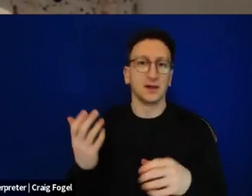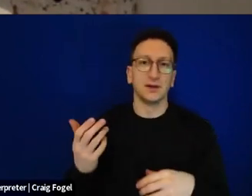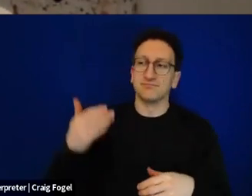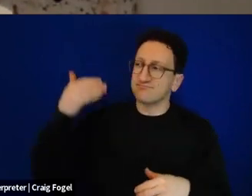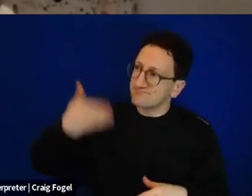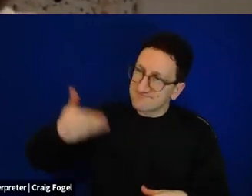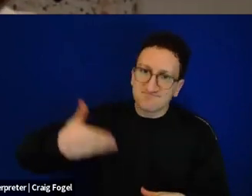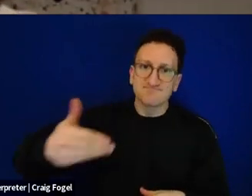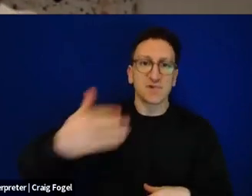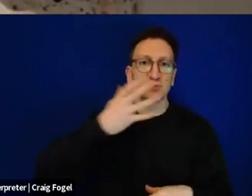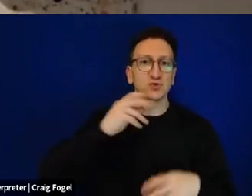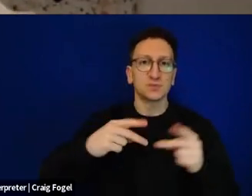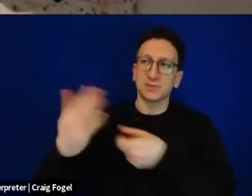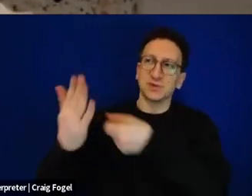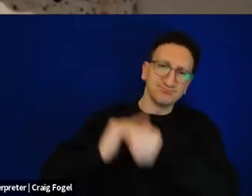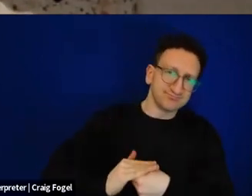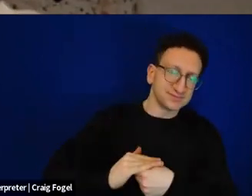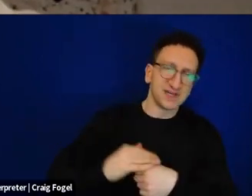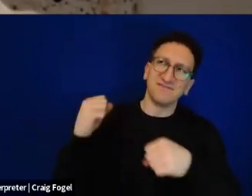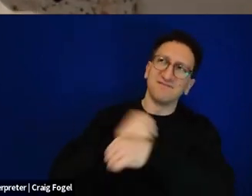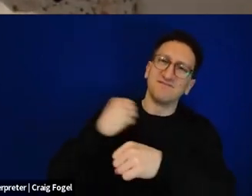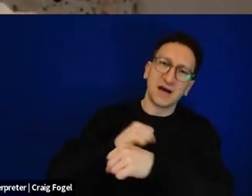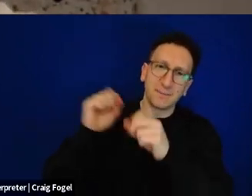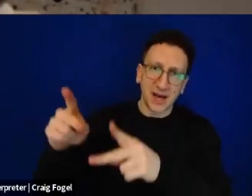And how a nation that is trying to look into the future and create a better